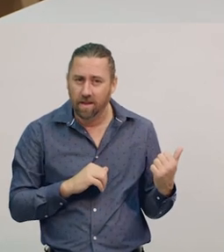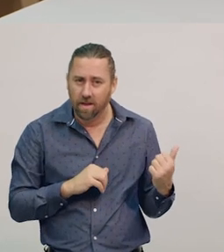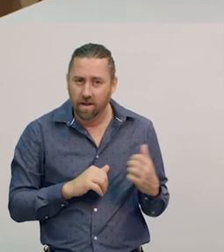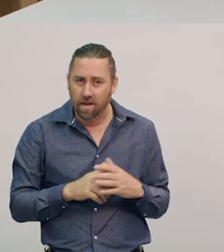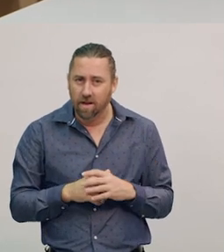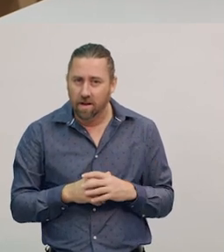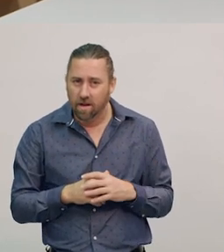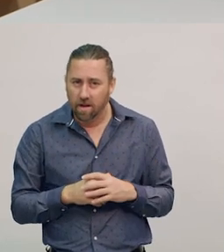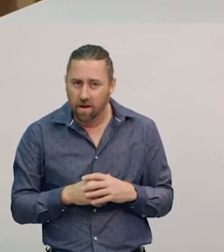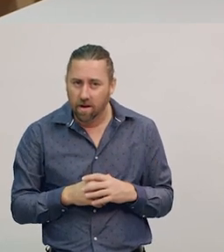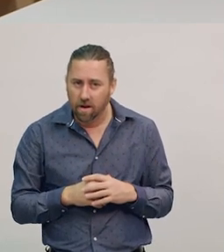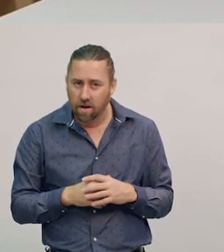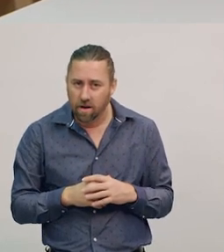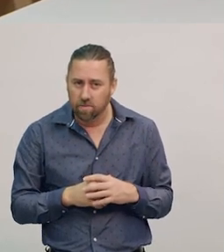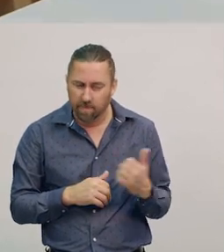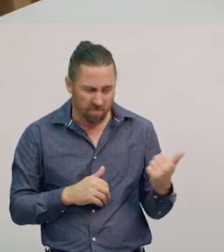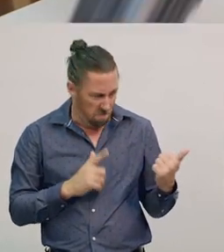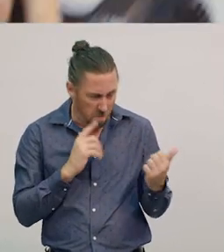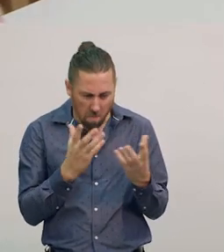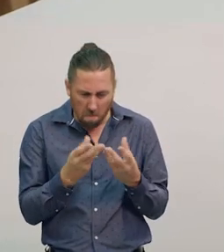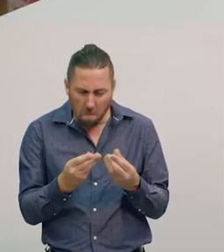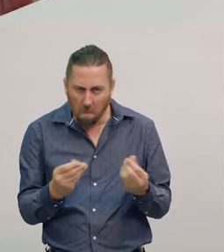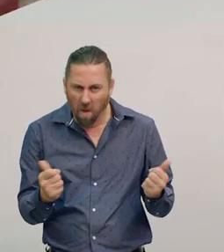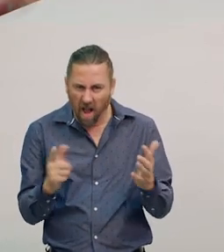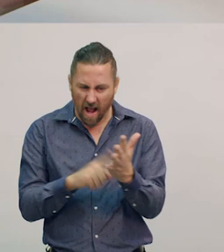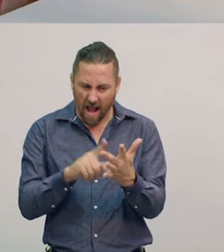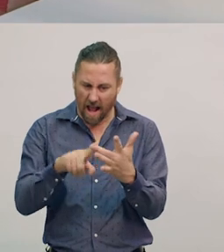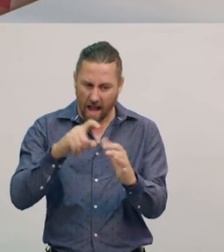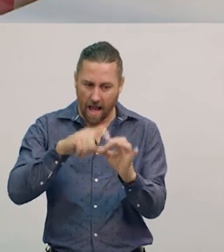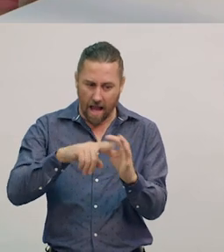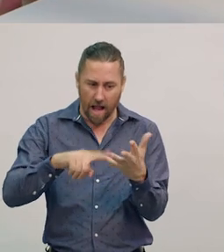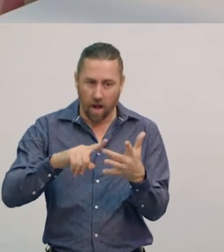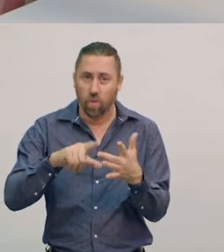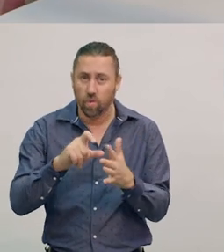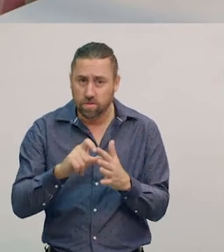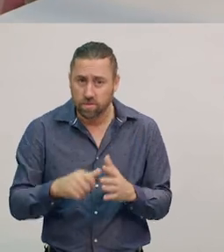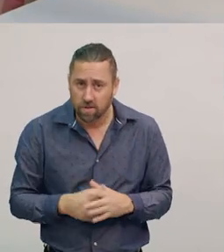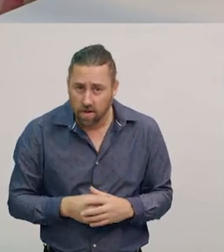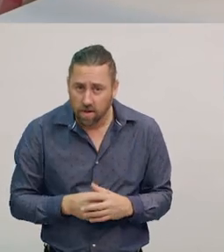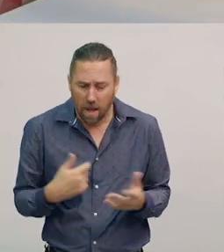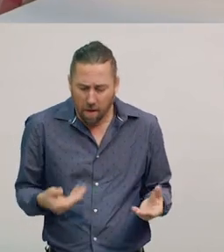All right. I think that’s liquid enough. I use this silicon mat, so I don’t burn my hands.